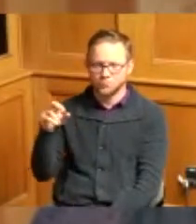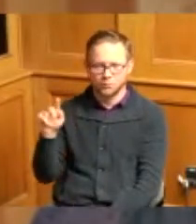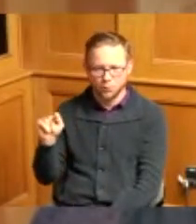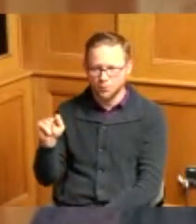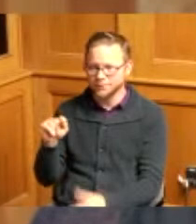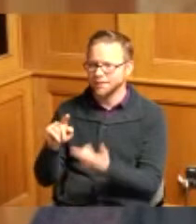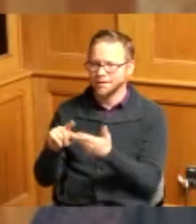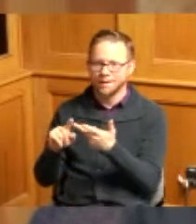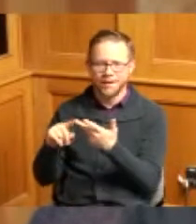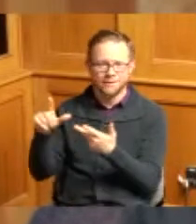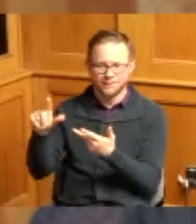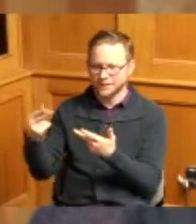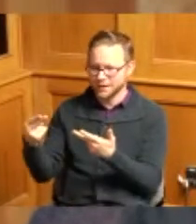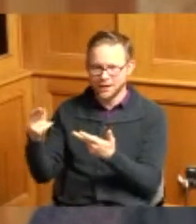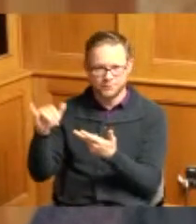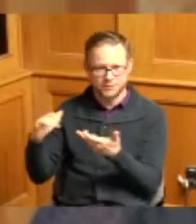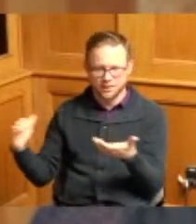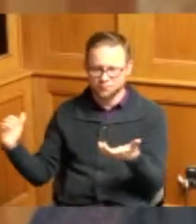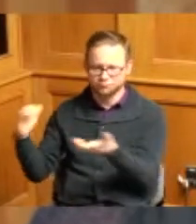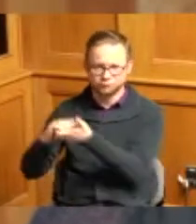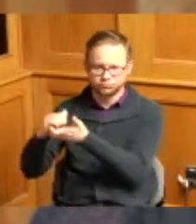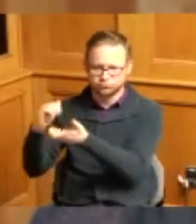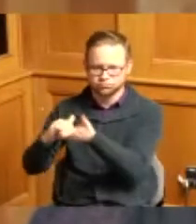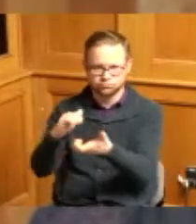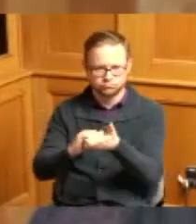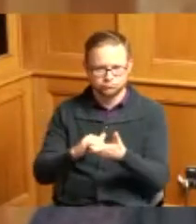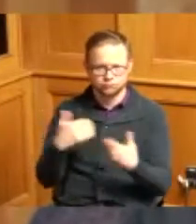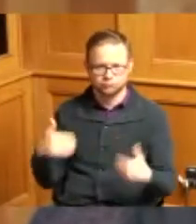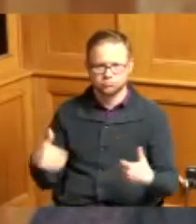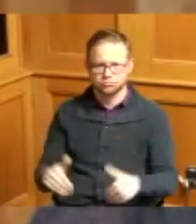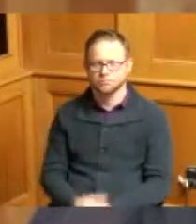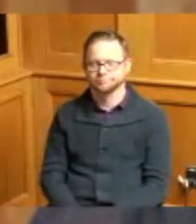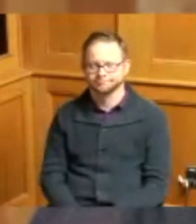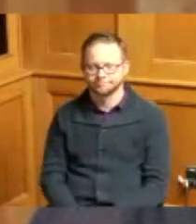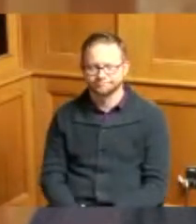makes that project a strong one and more to come as you say in Lincoln Heights thank you